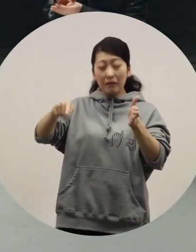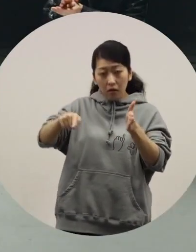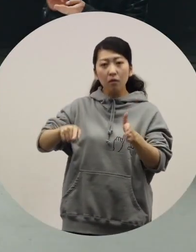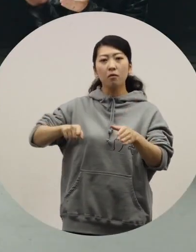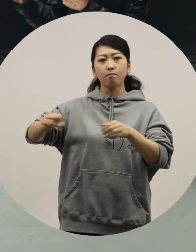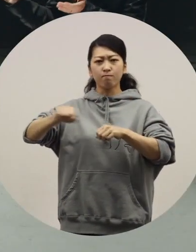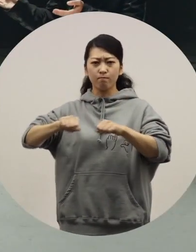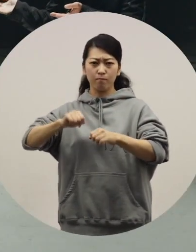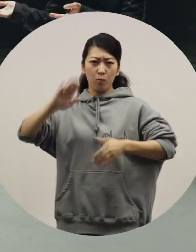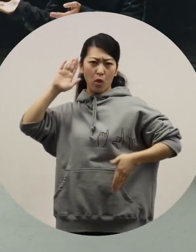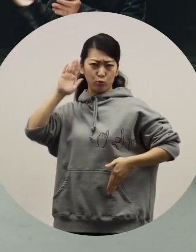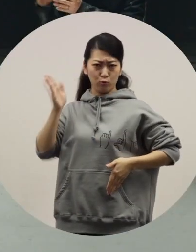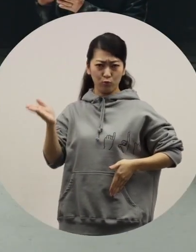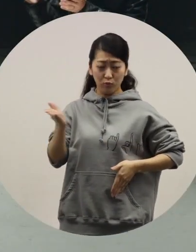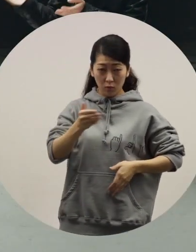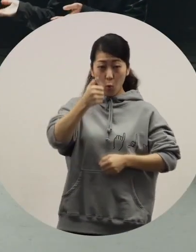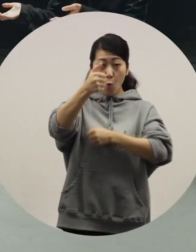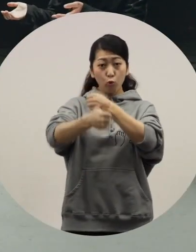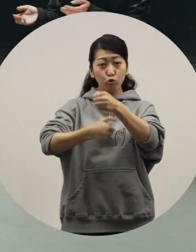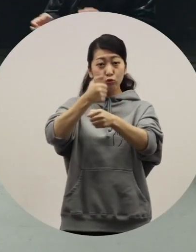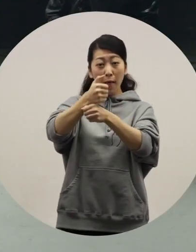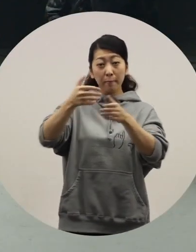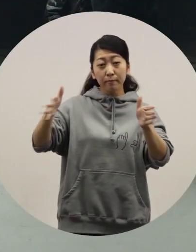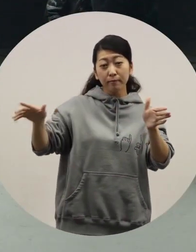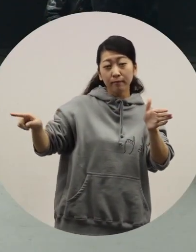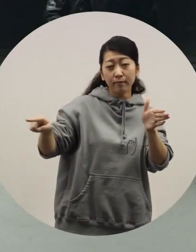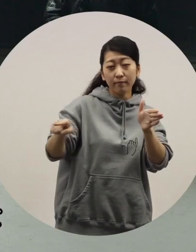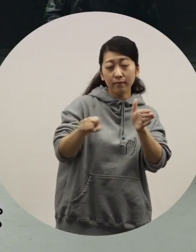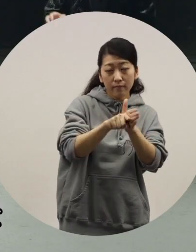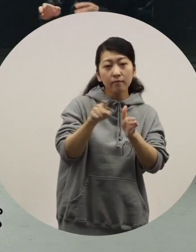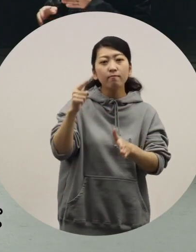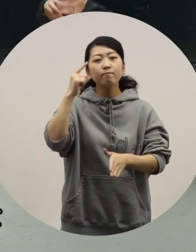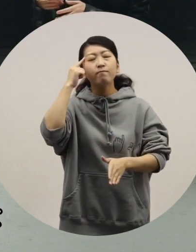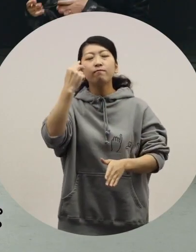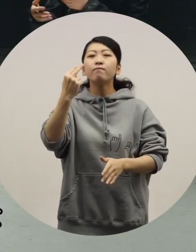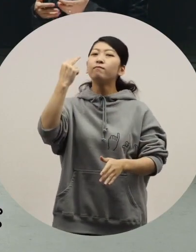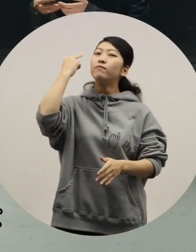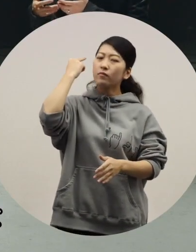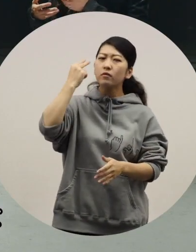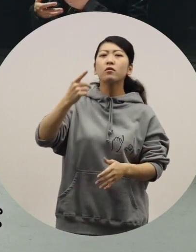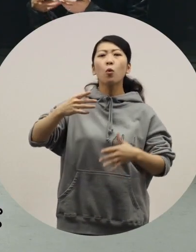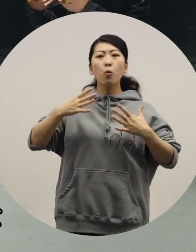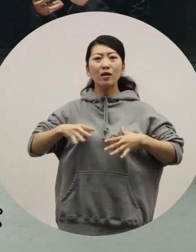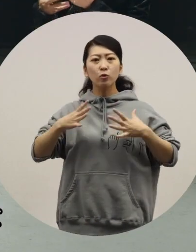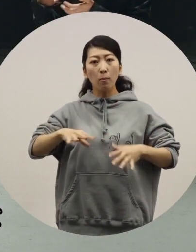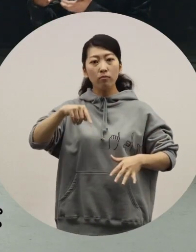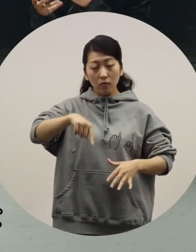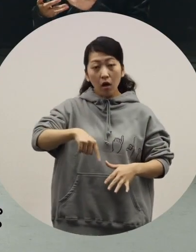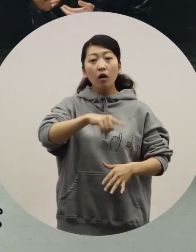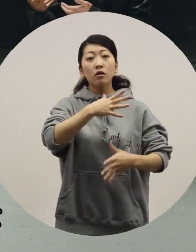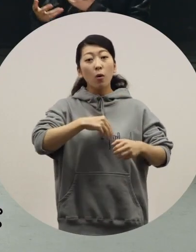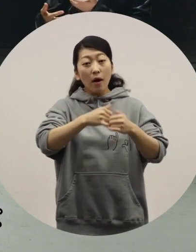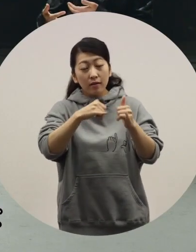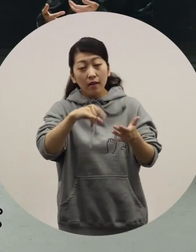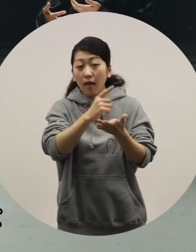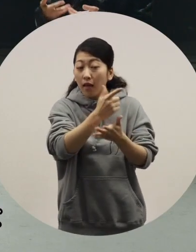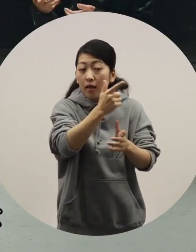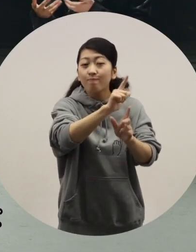When you look back on these last 50 years, do you have any opinion